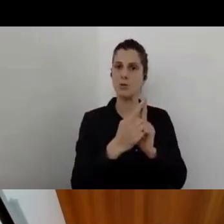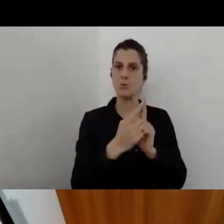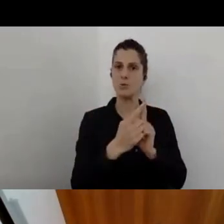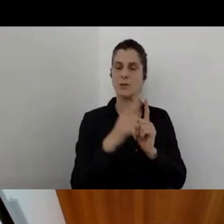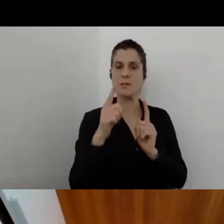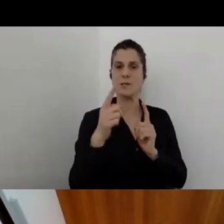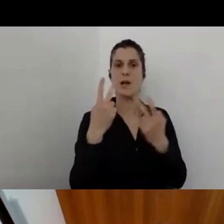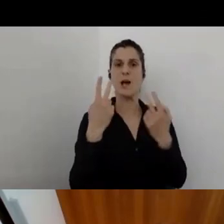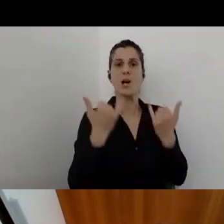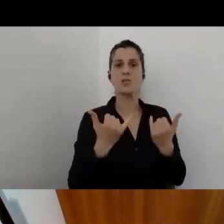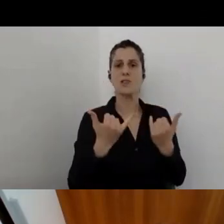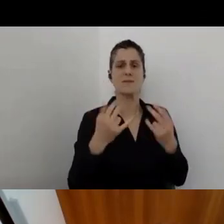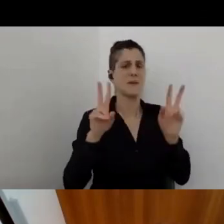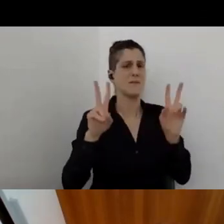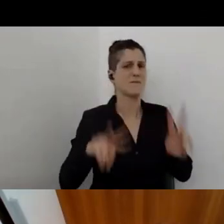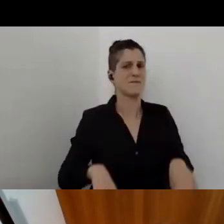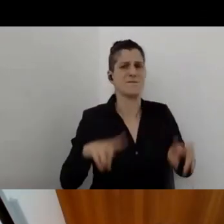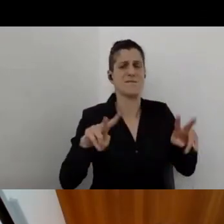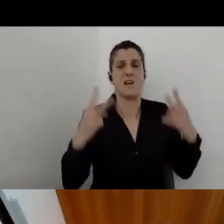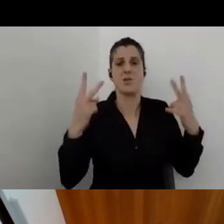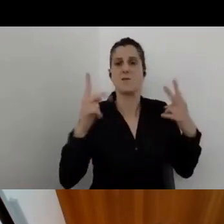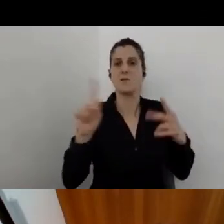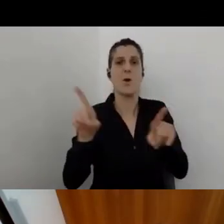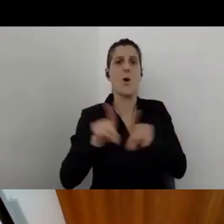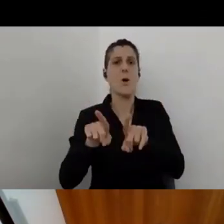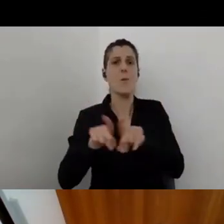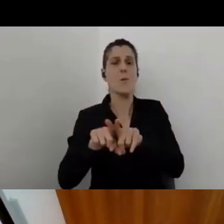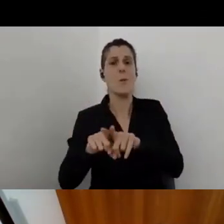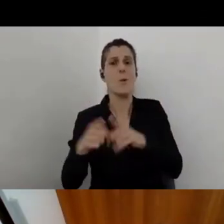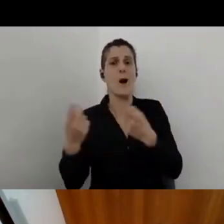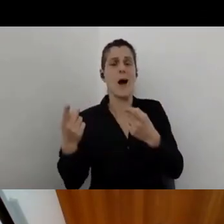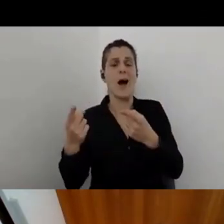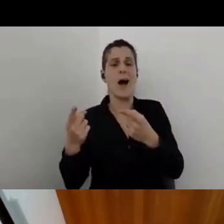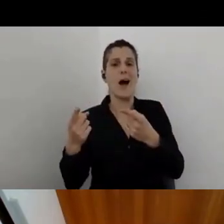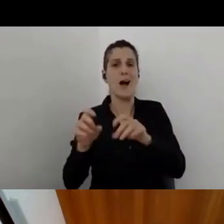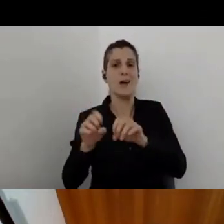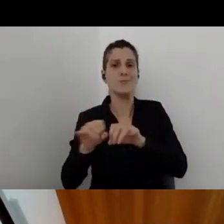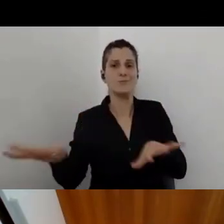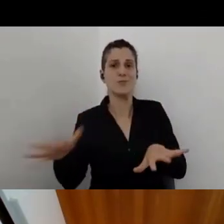It's not like the Spanish flu 100 years ago. Today, we have a lot of other capabilities,